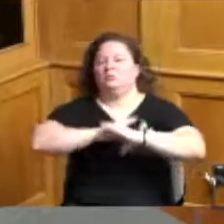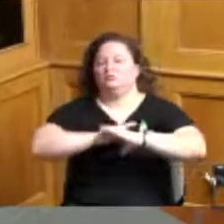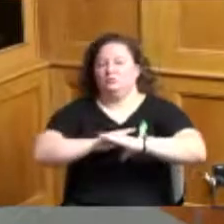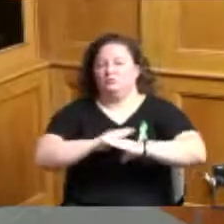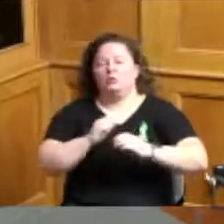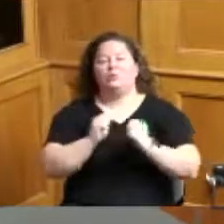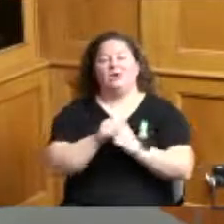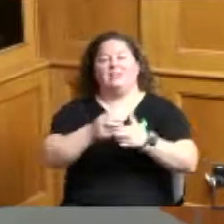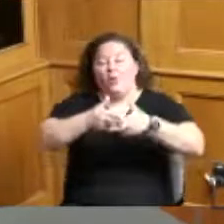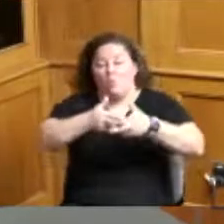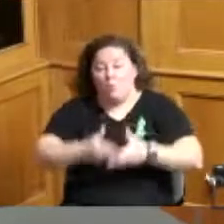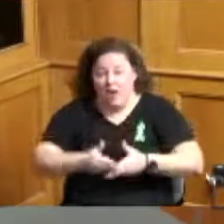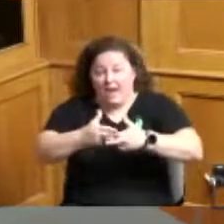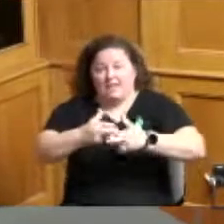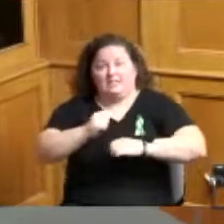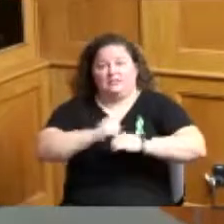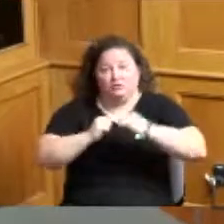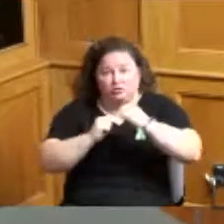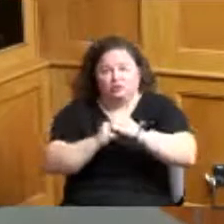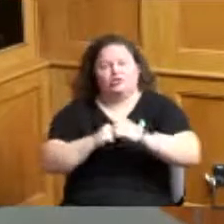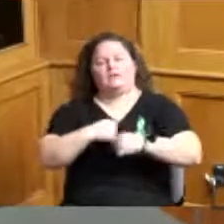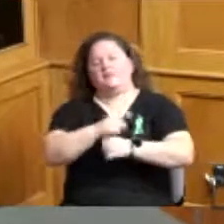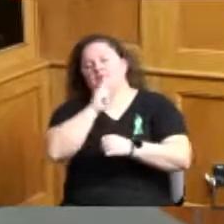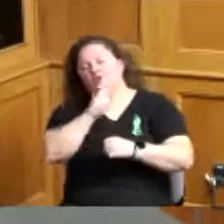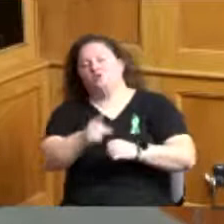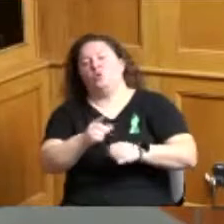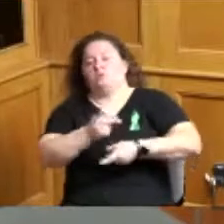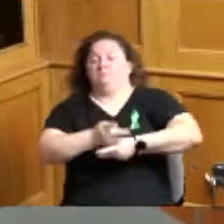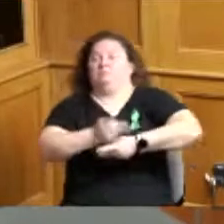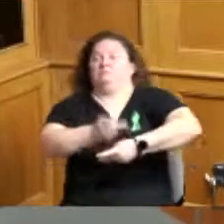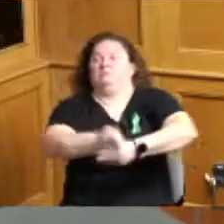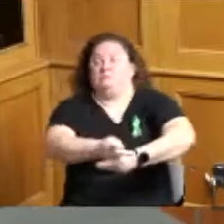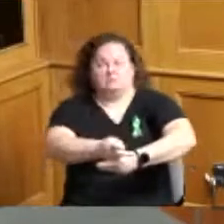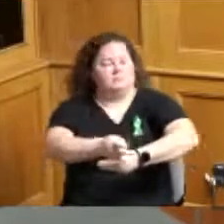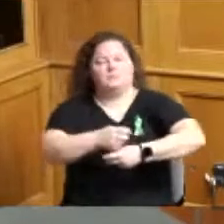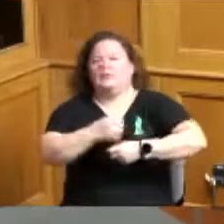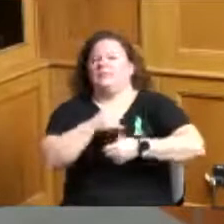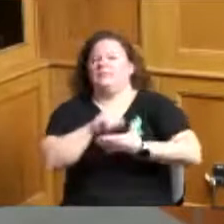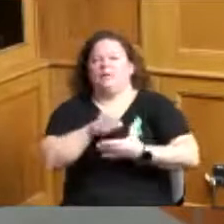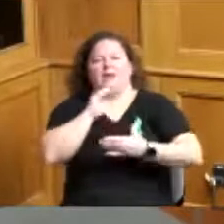and will be maintained so that it doesn't adversely affect the underlying sewer the